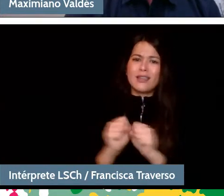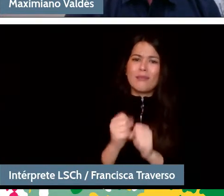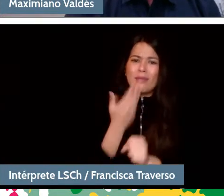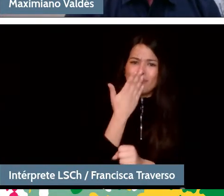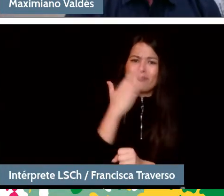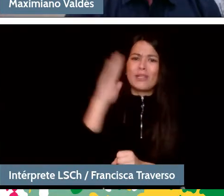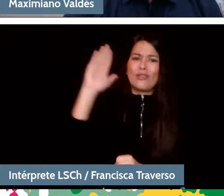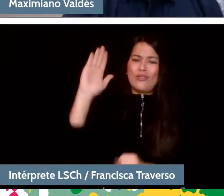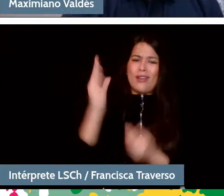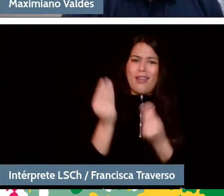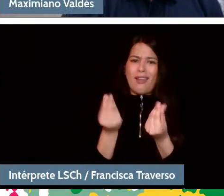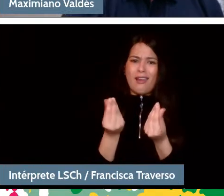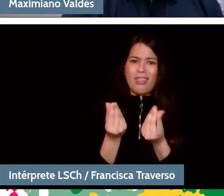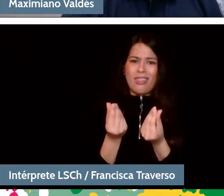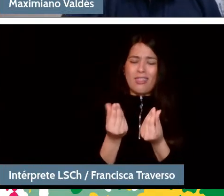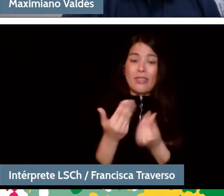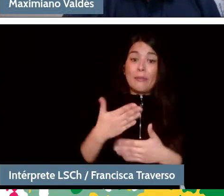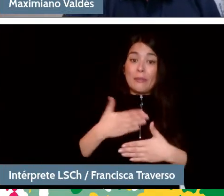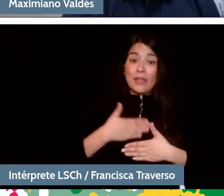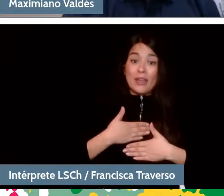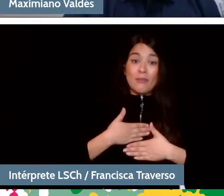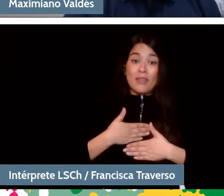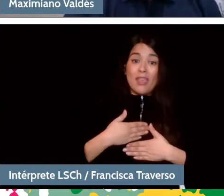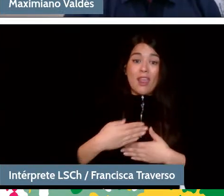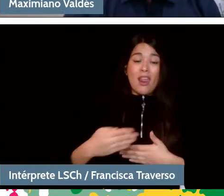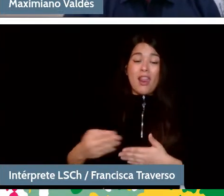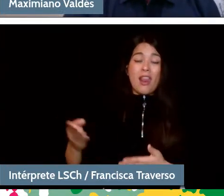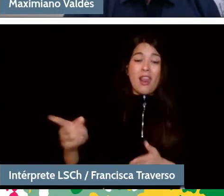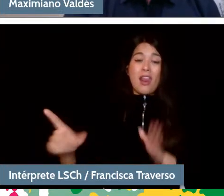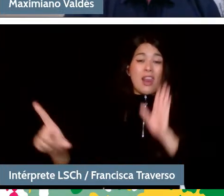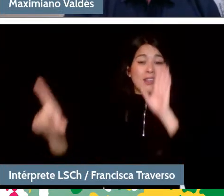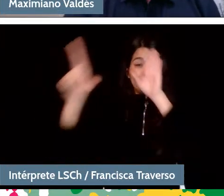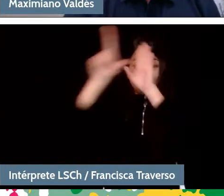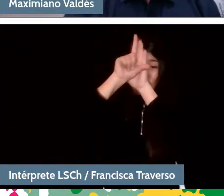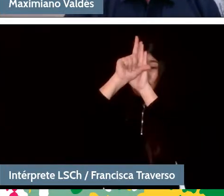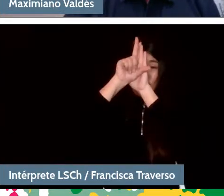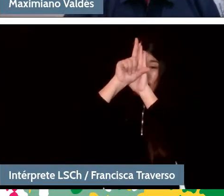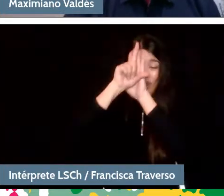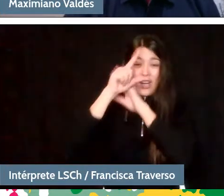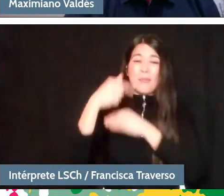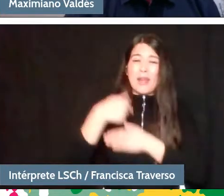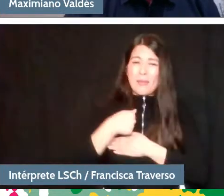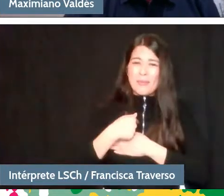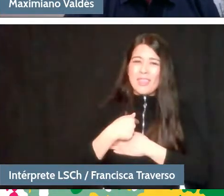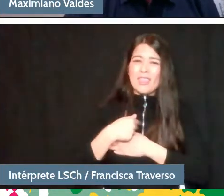And for me, a very important lesson in humility and in appreciating the talent of those boys,